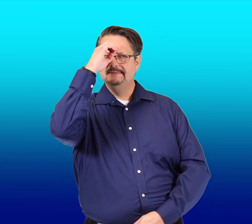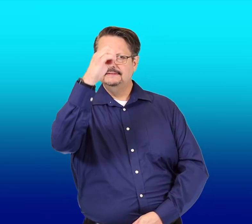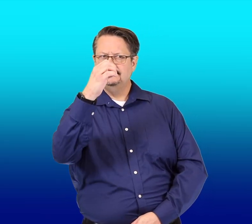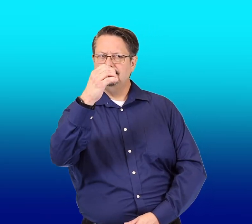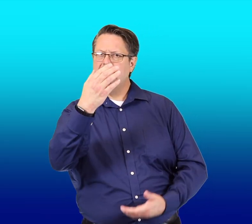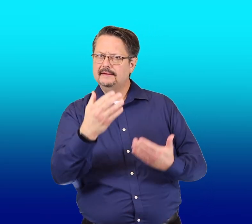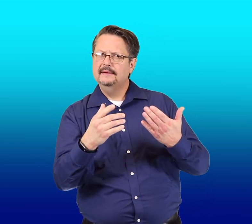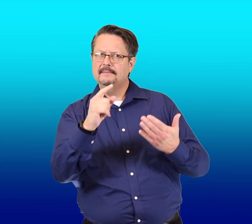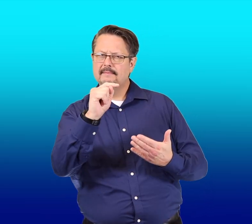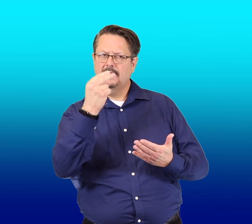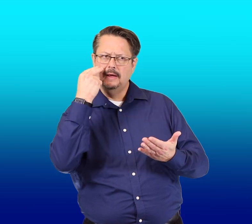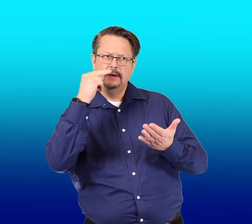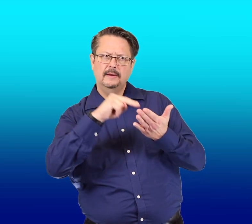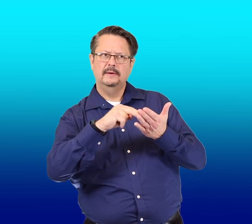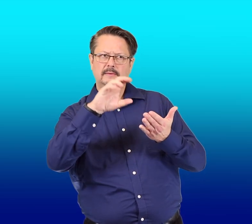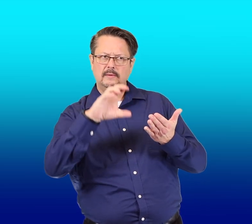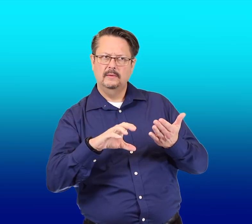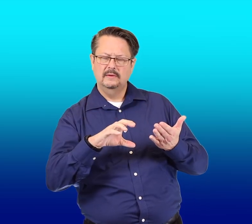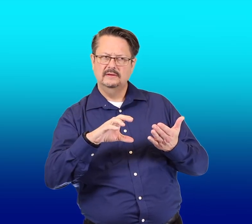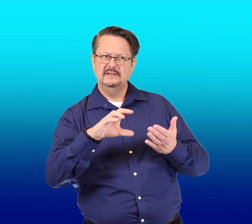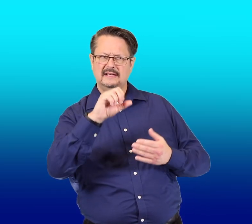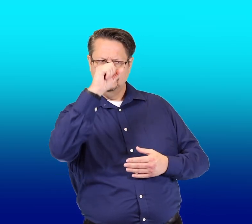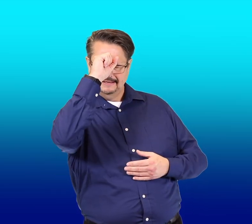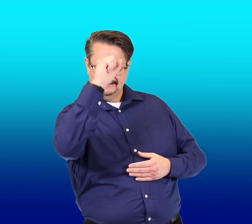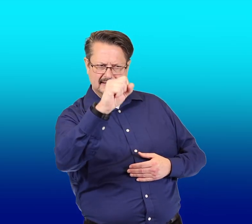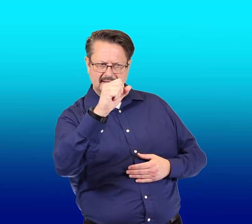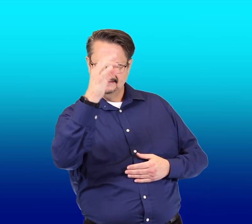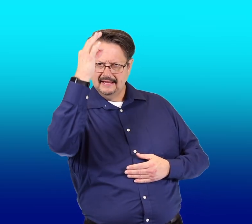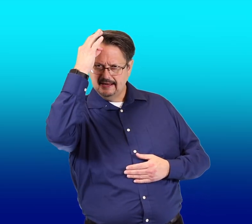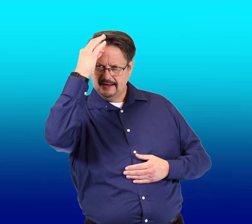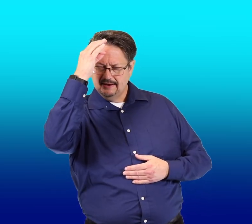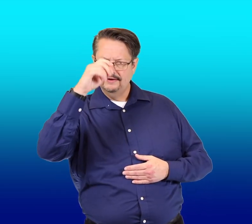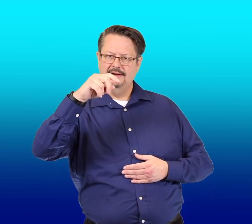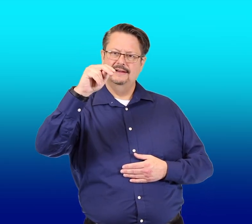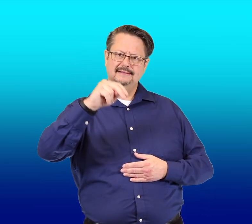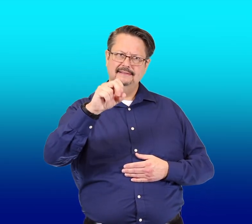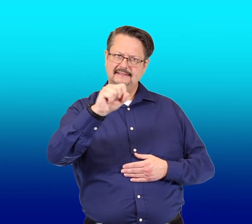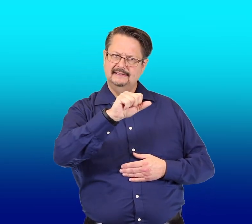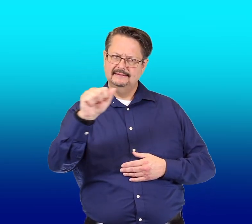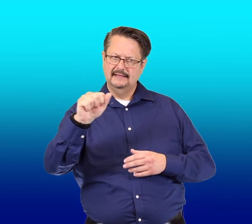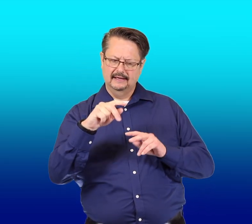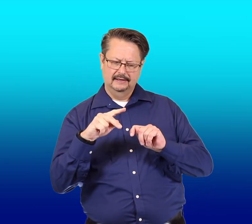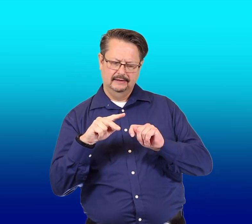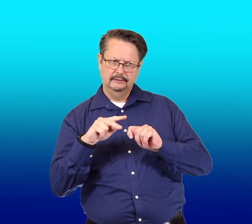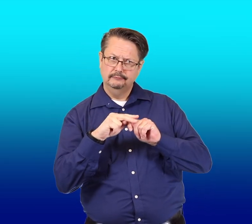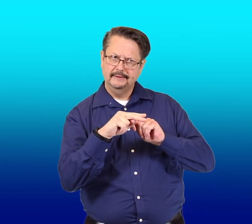he might notice his hair needs a trim.